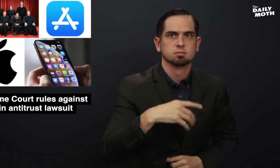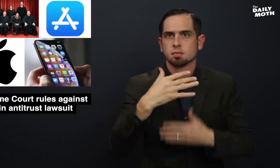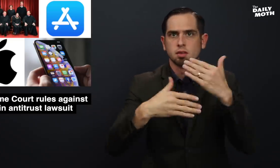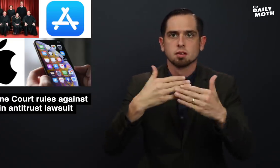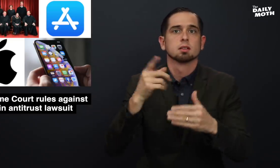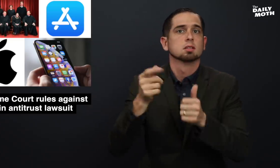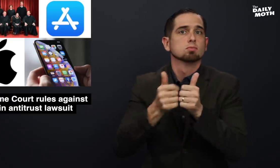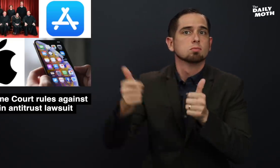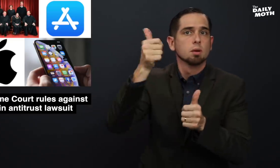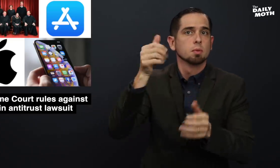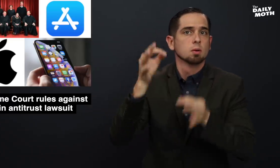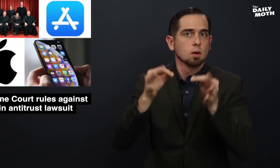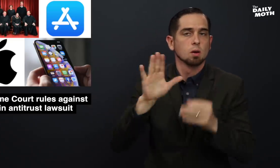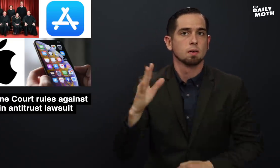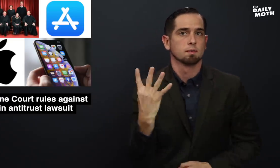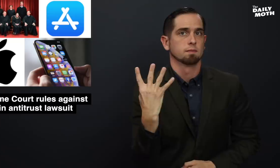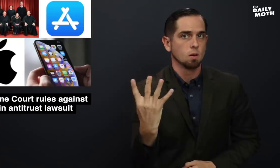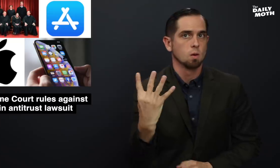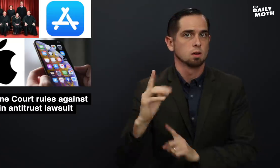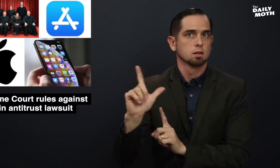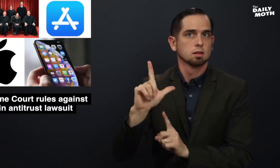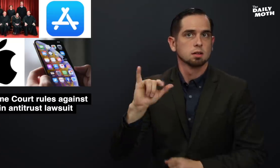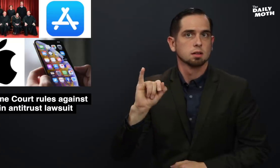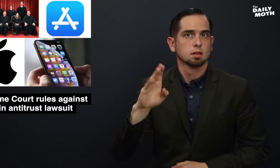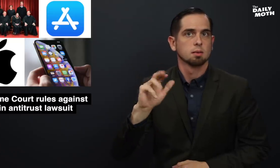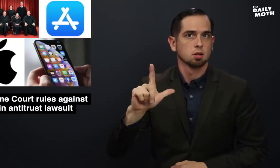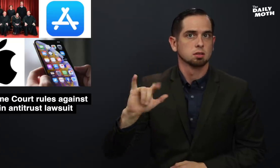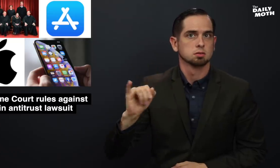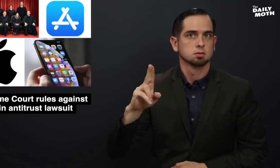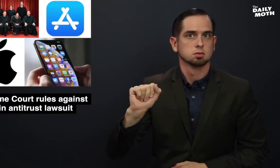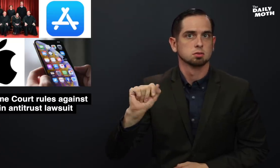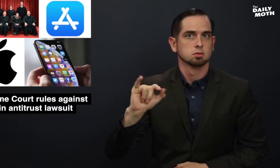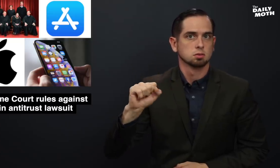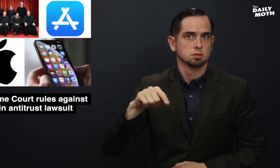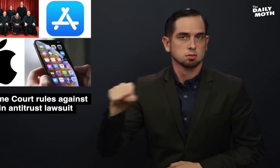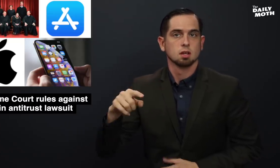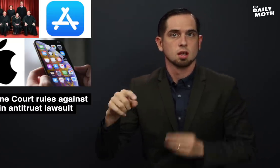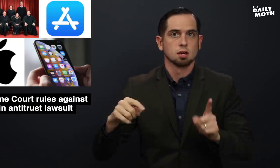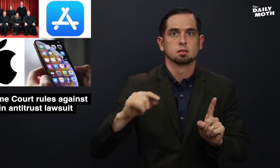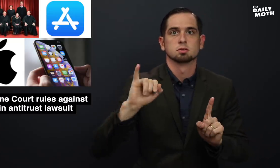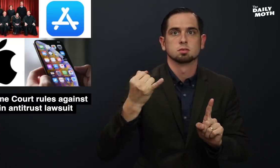But the Supreme Court's four liberal justices and